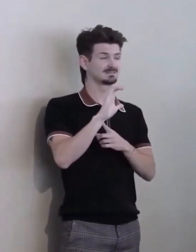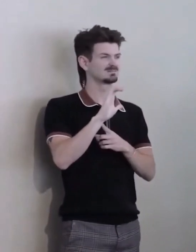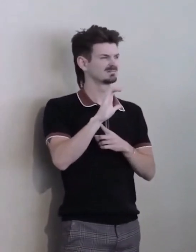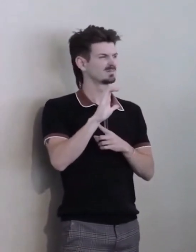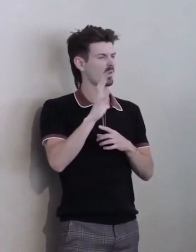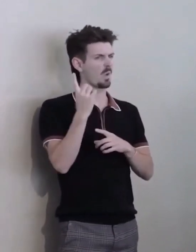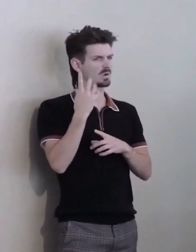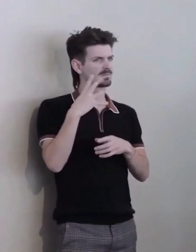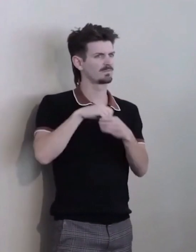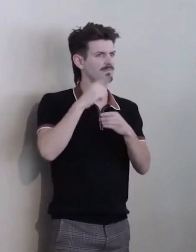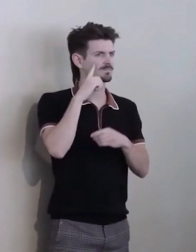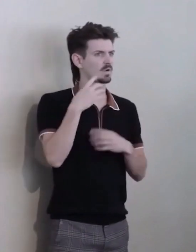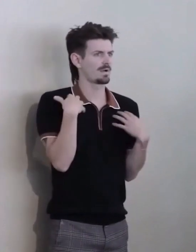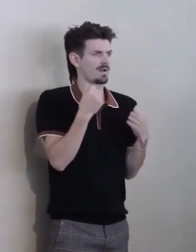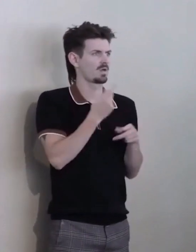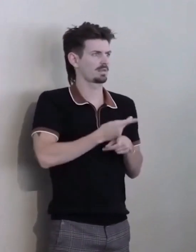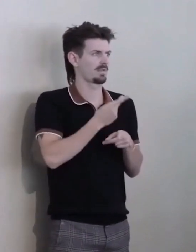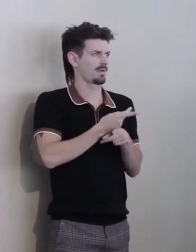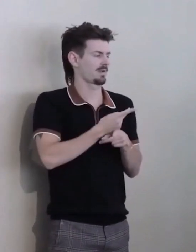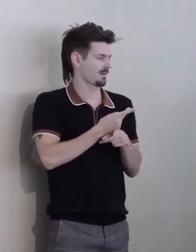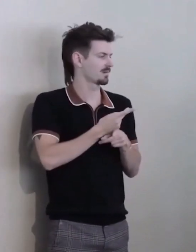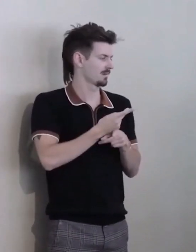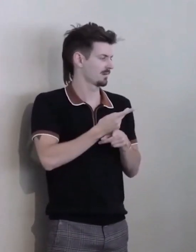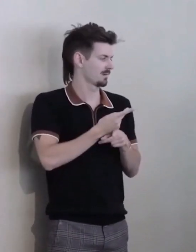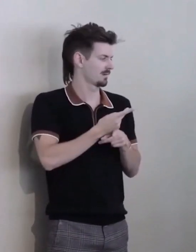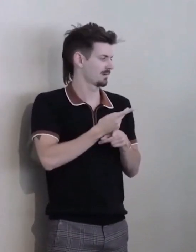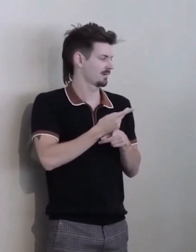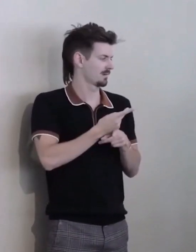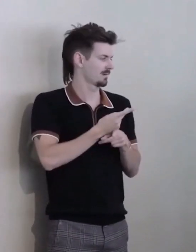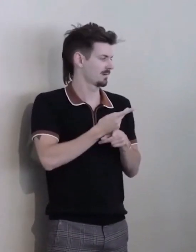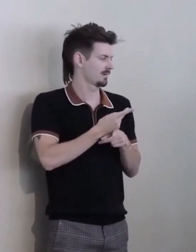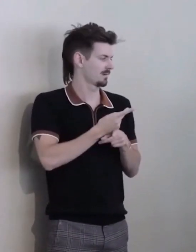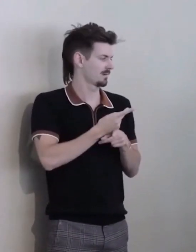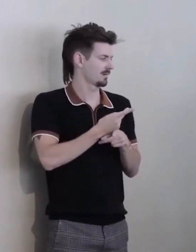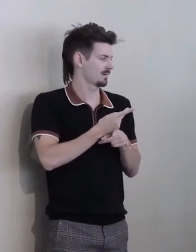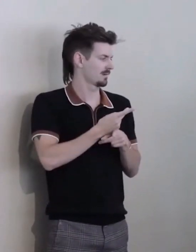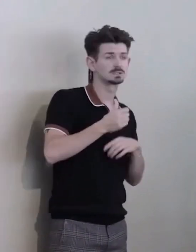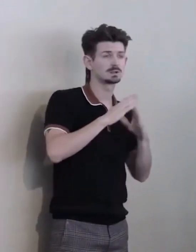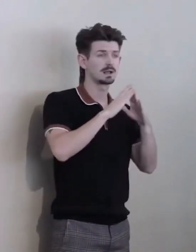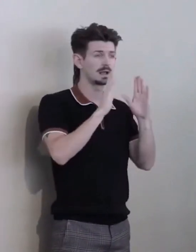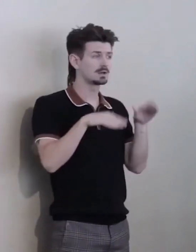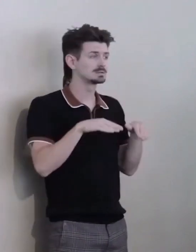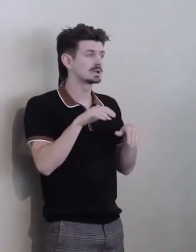always at the table when transportation, housing and employment are discussed.